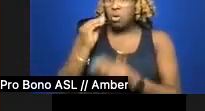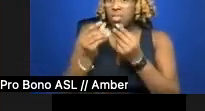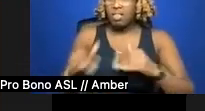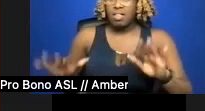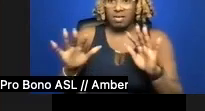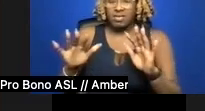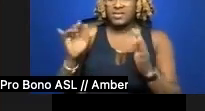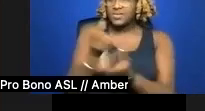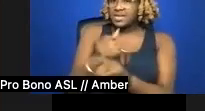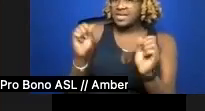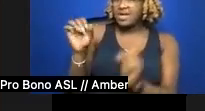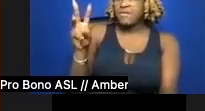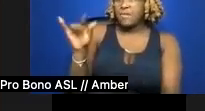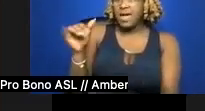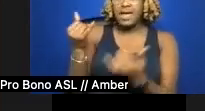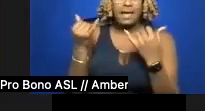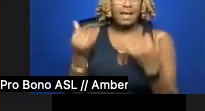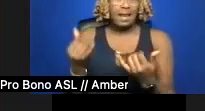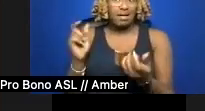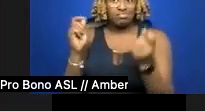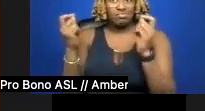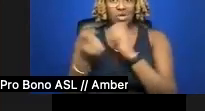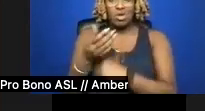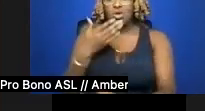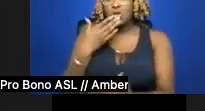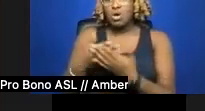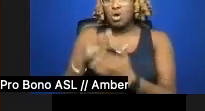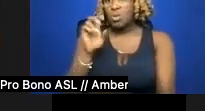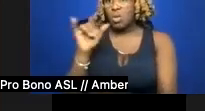but now is a Goodwill. With a Braum's banana split